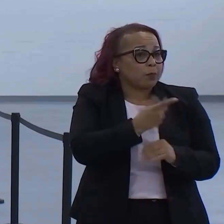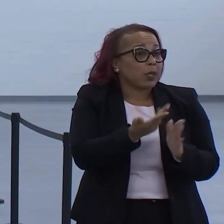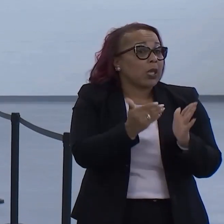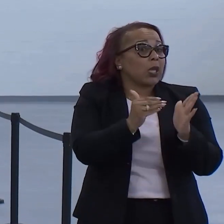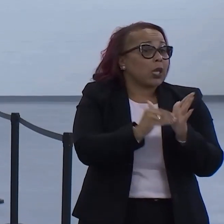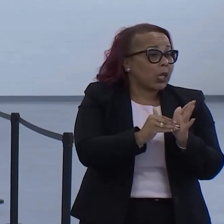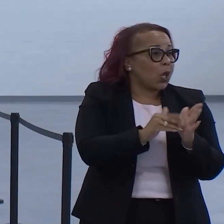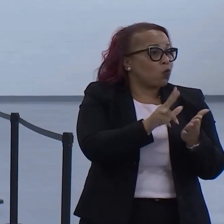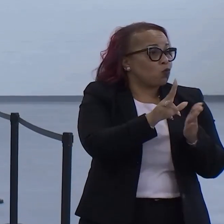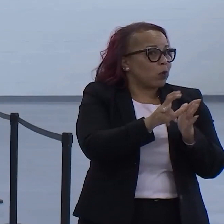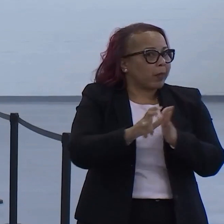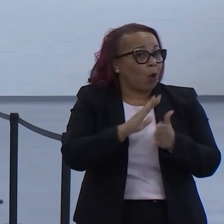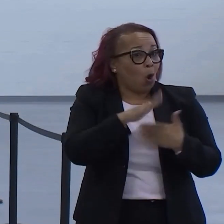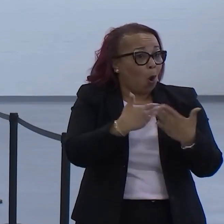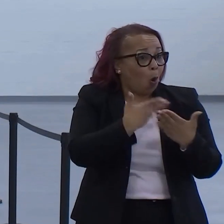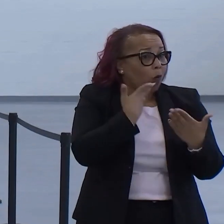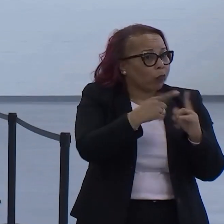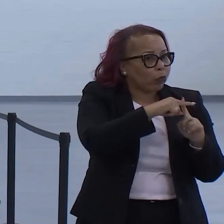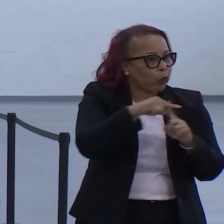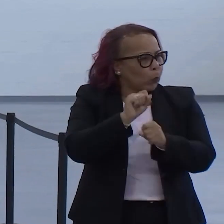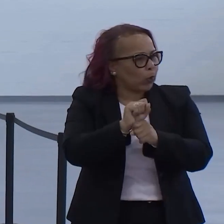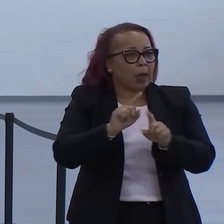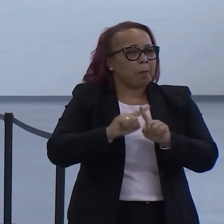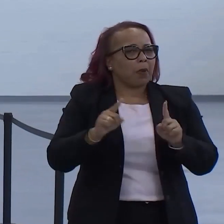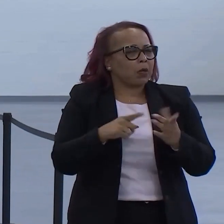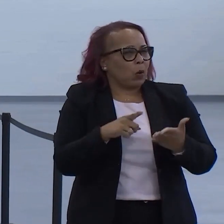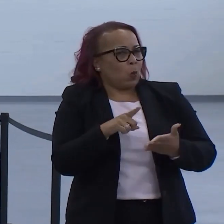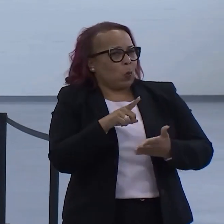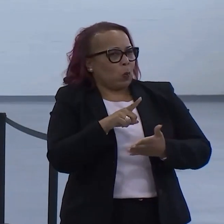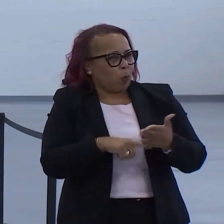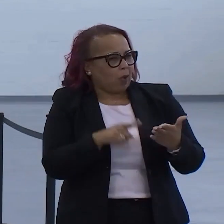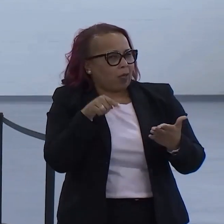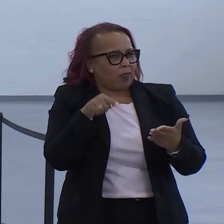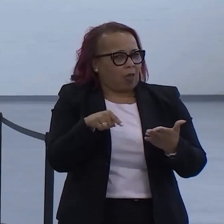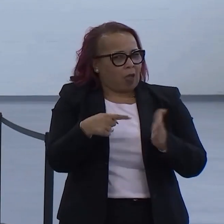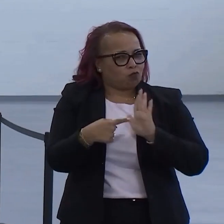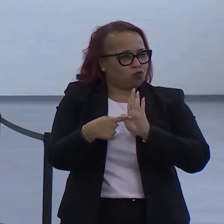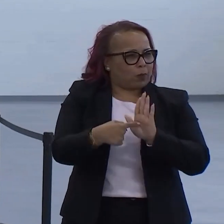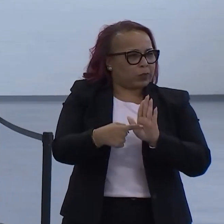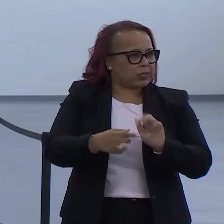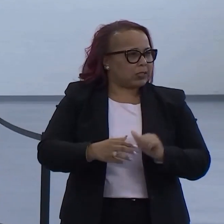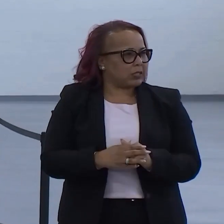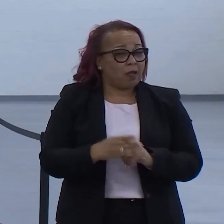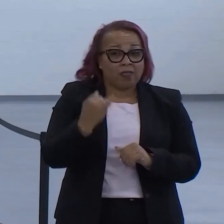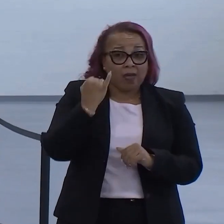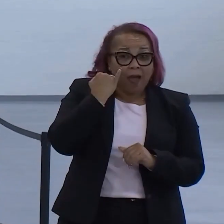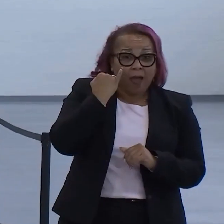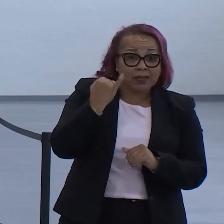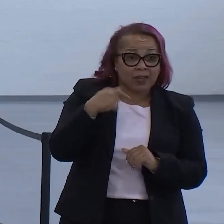All of the good works. But it what it represents, the idea that in this world